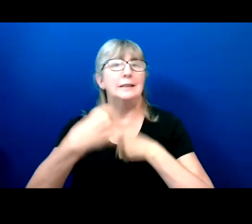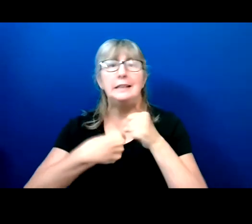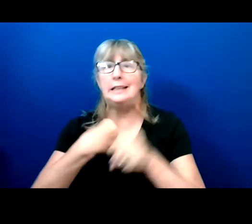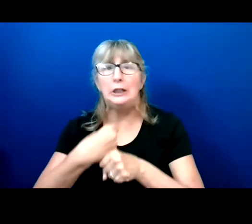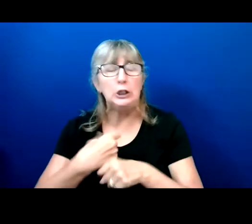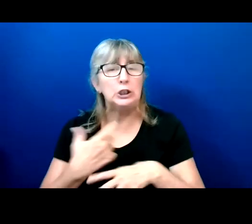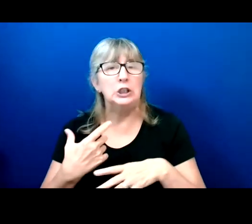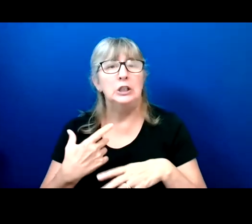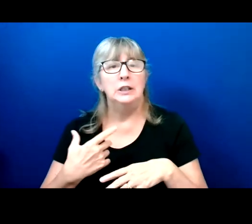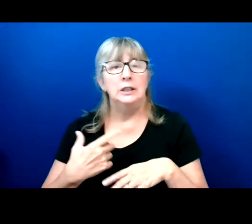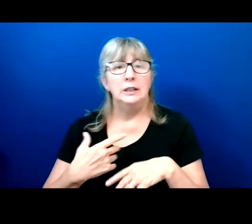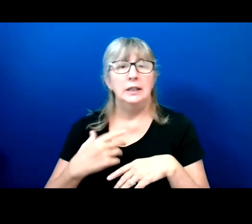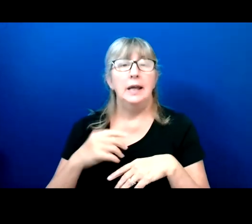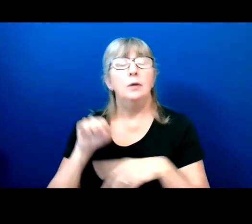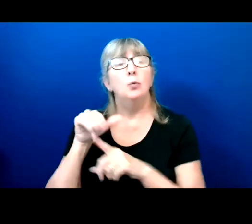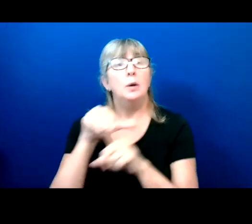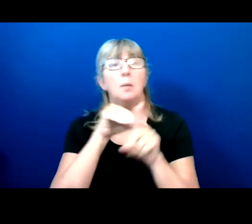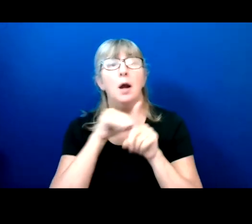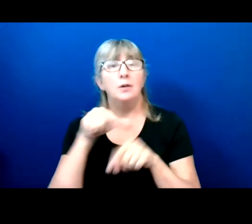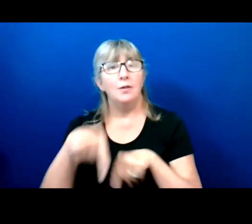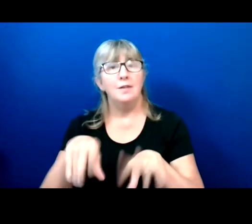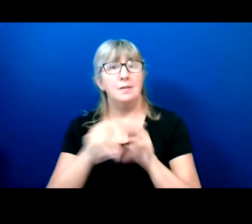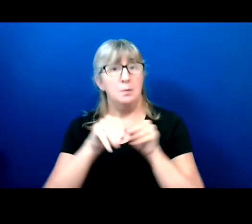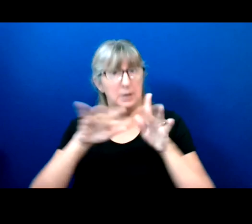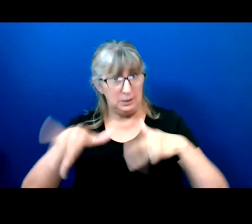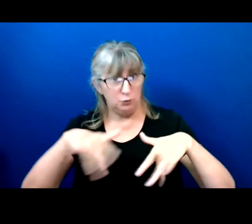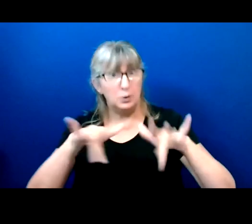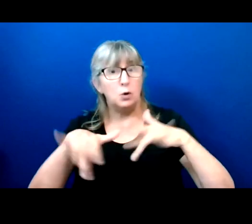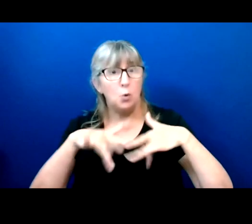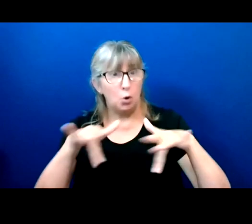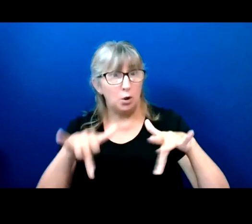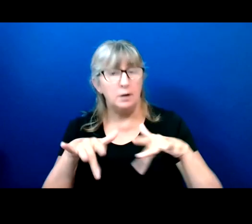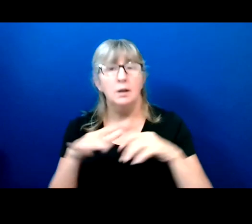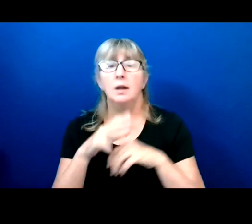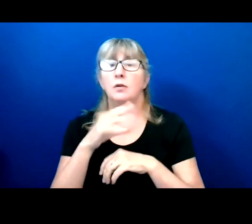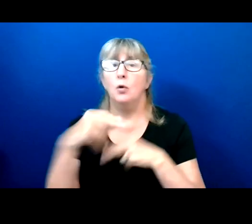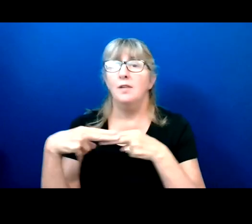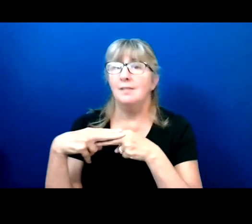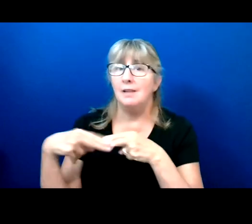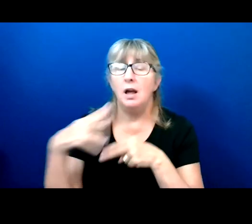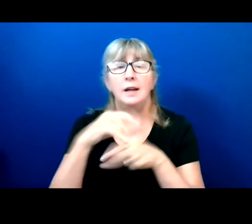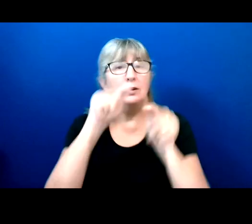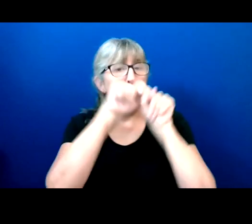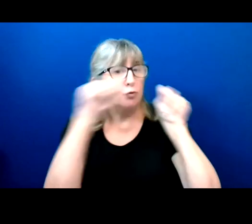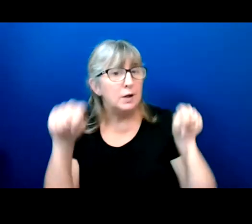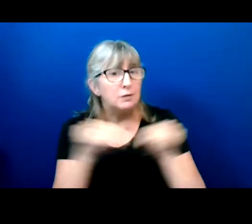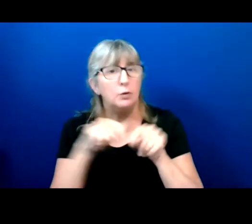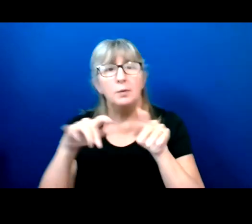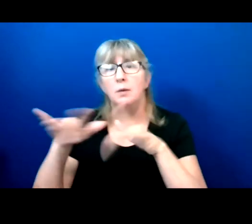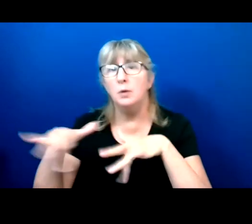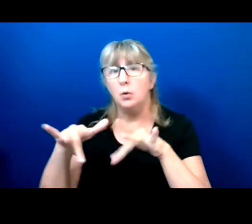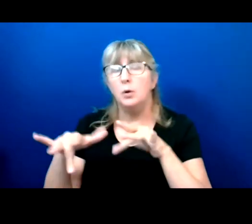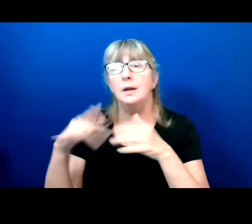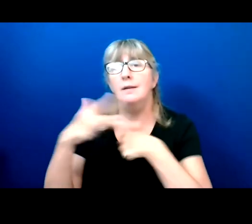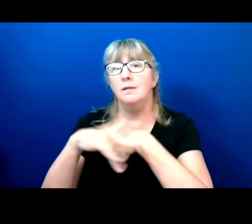As a reminder, this Summit is recorded. So the slides and transcript and recording will be available after.